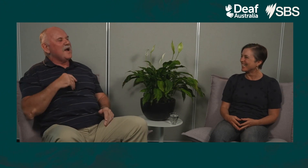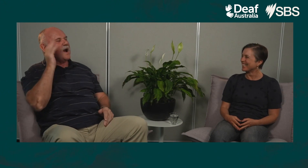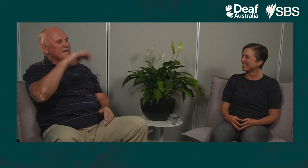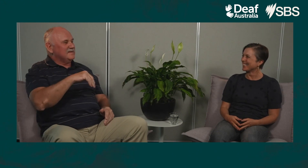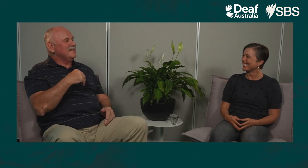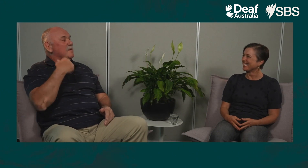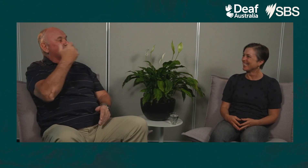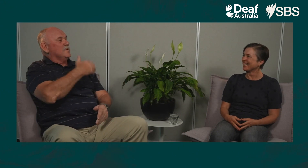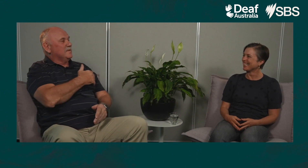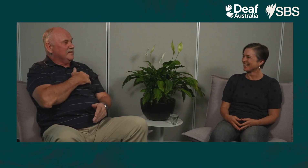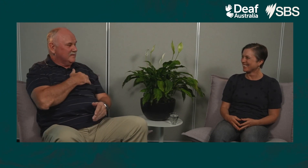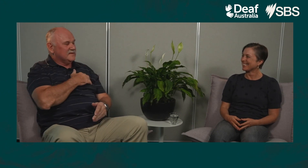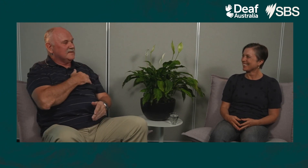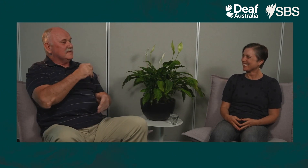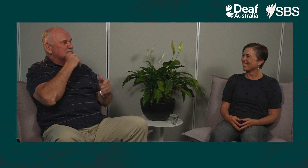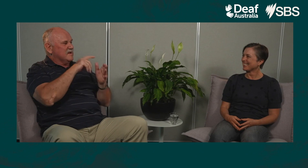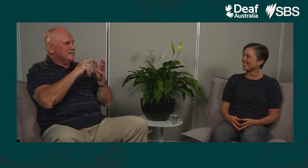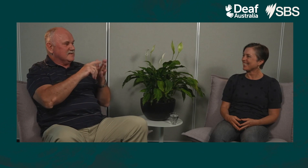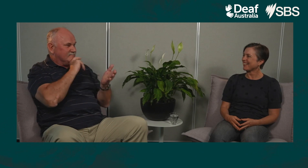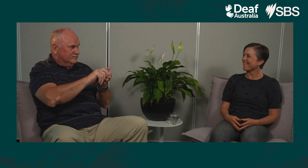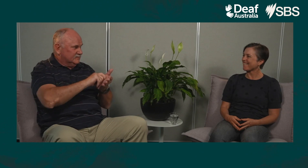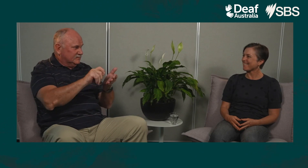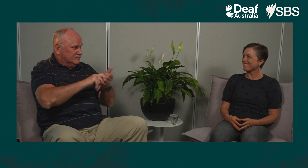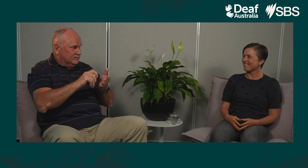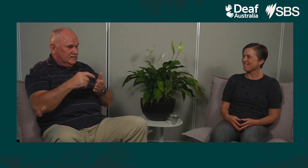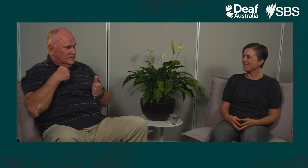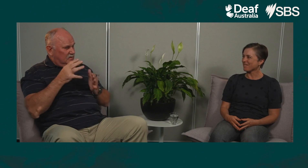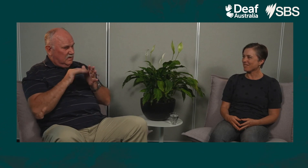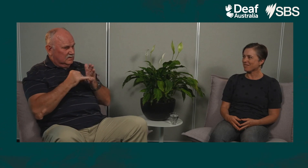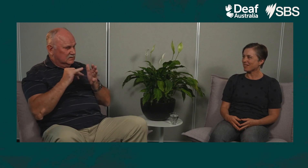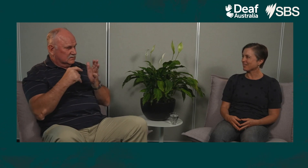Anyway, the next day, he left me a note in the workplace saying,